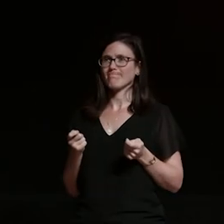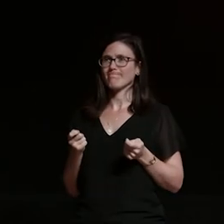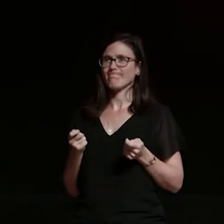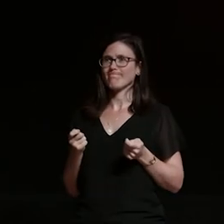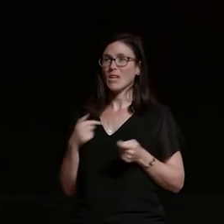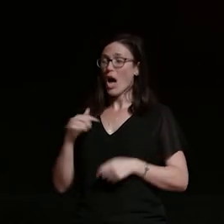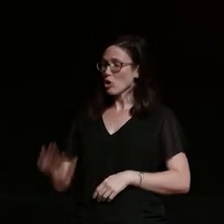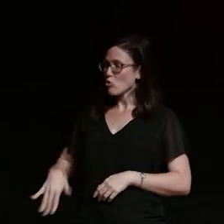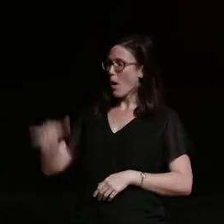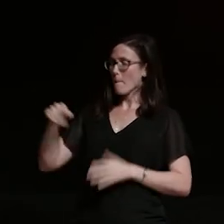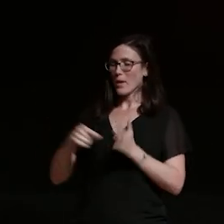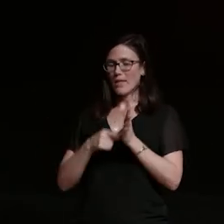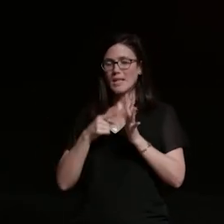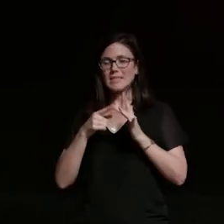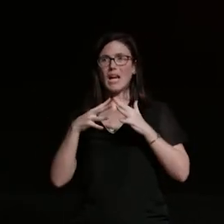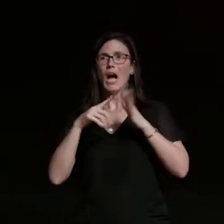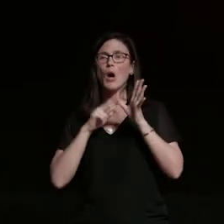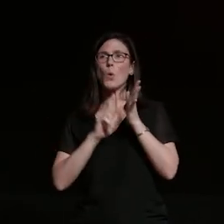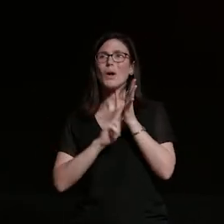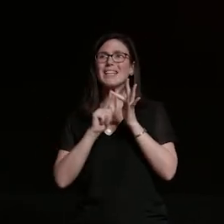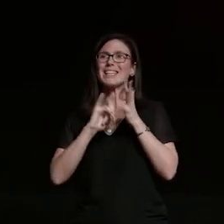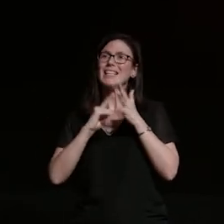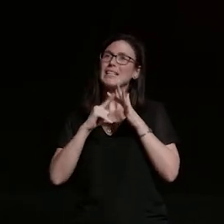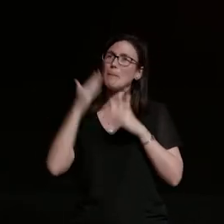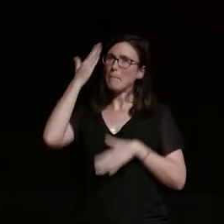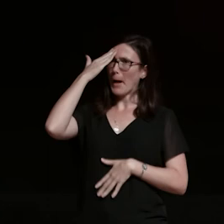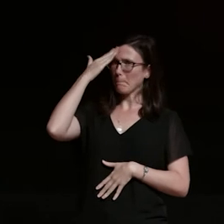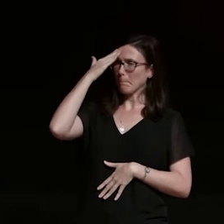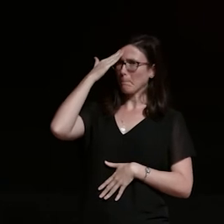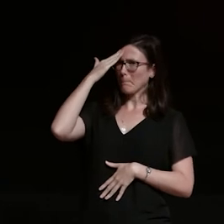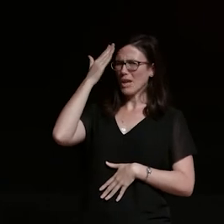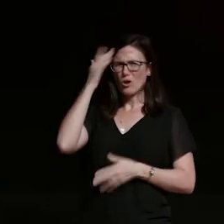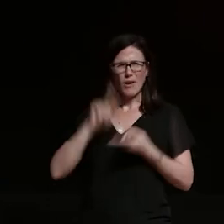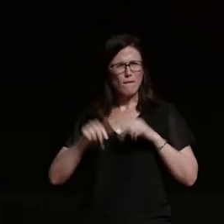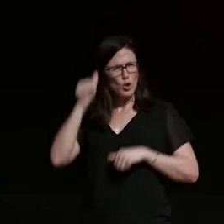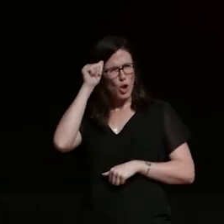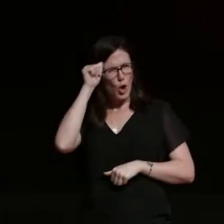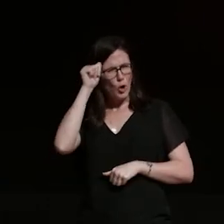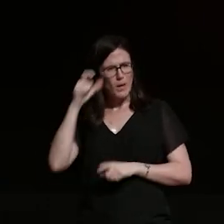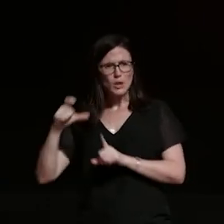mother and i don't know if anyone knows what asian mothers are like but daughters and motorcycles no